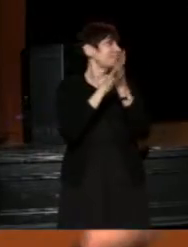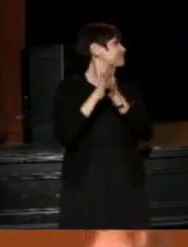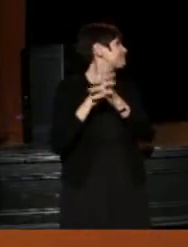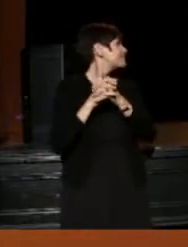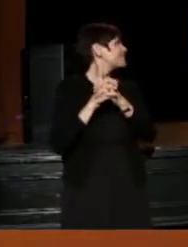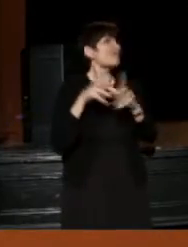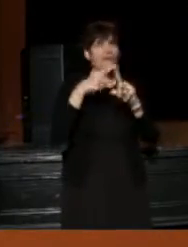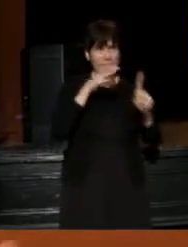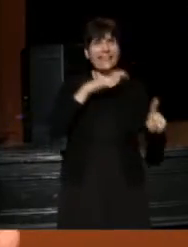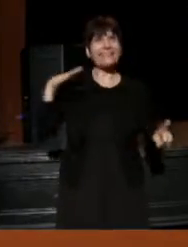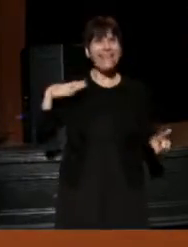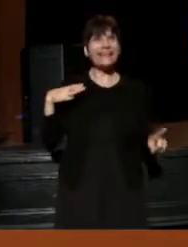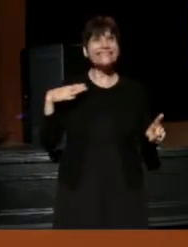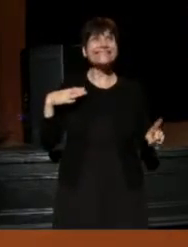From Cleveland.